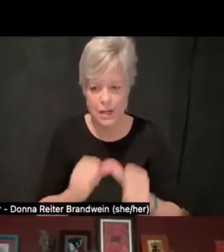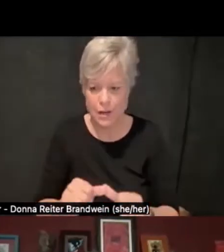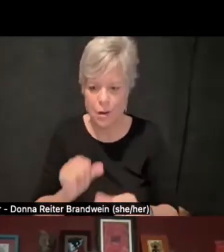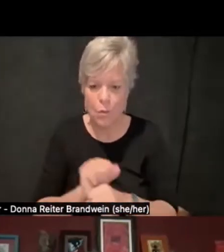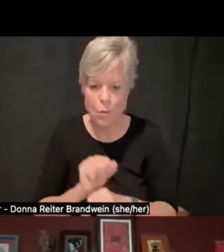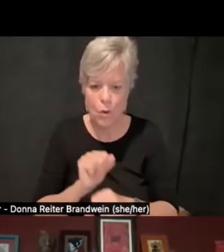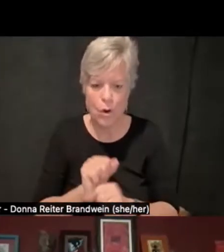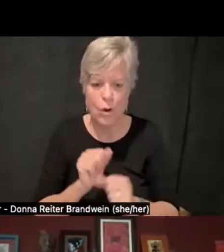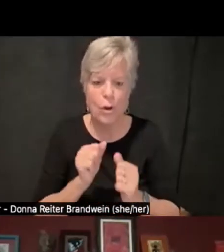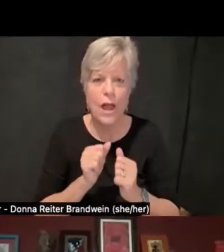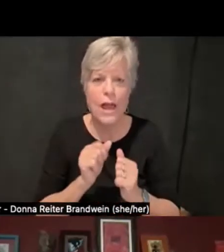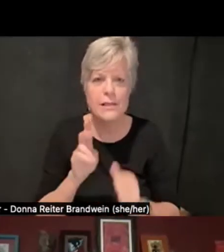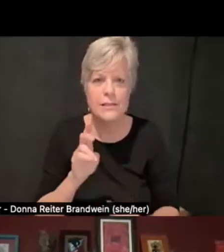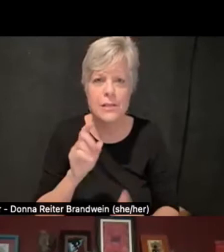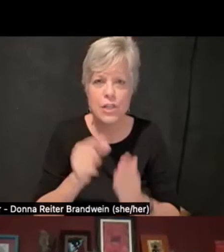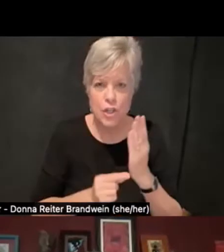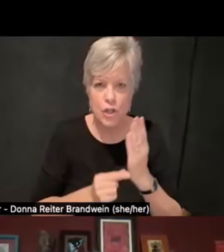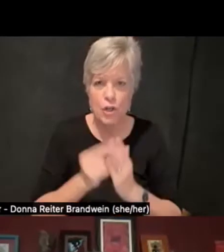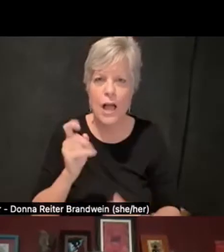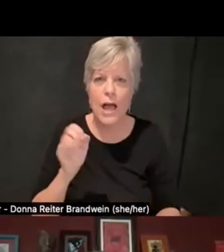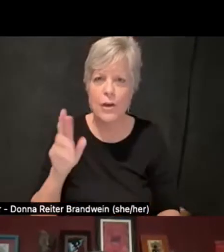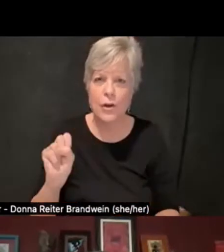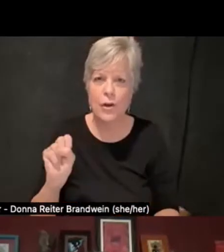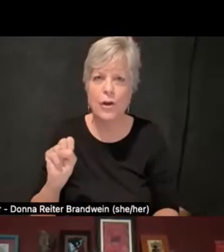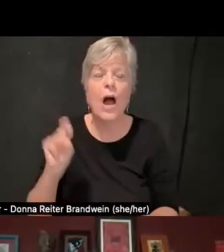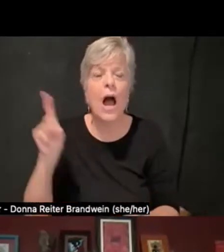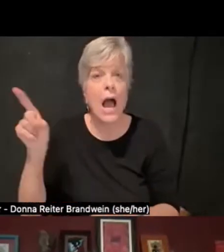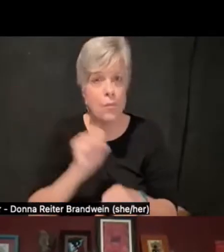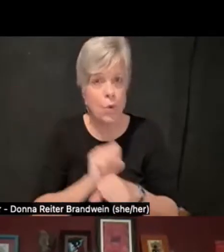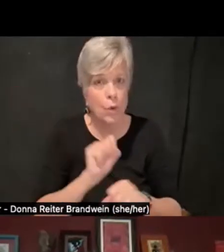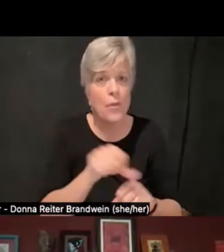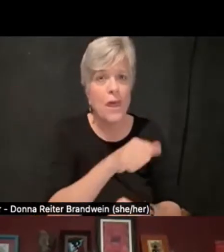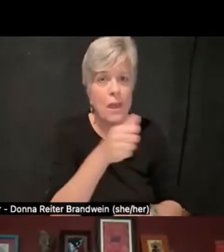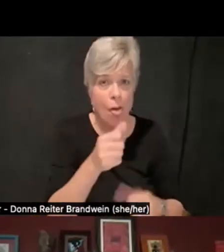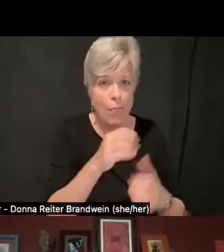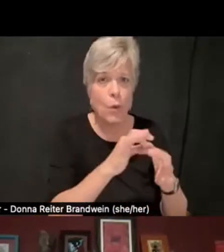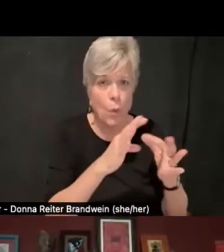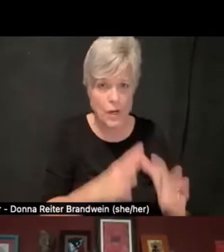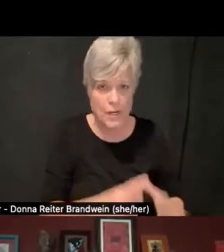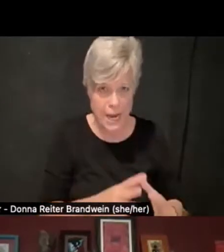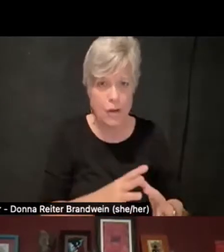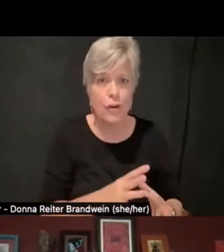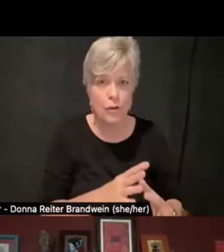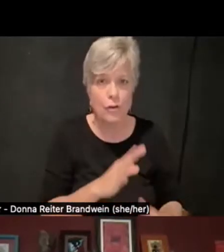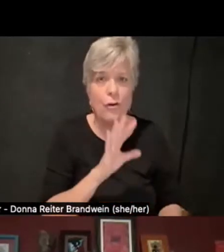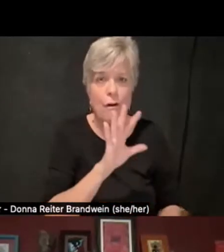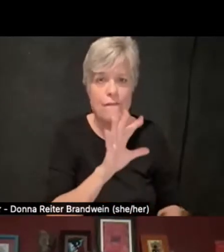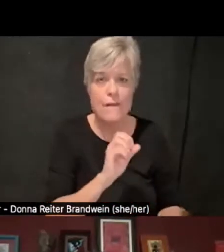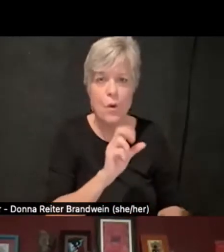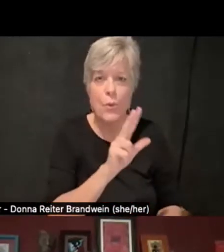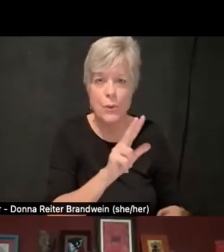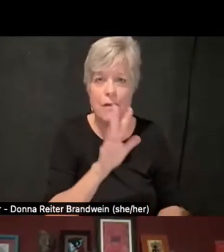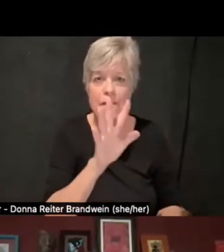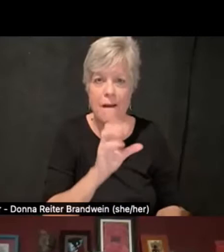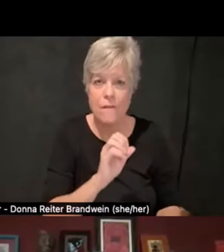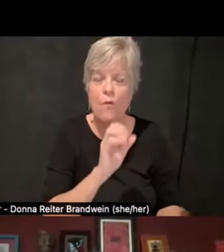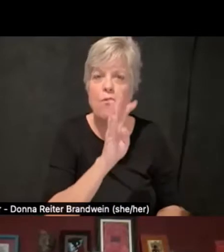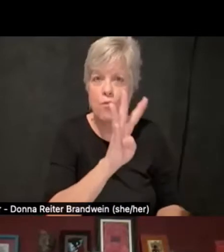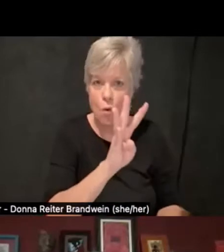who is an ADA/503/504 Coordinator. And one of the interesting things about envisioning a culture of accessibility on campus,